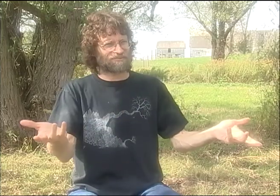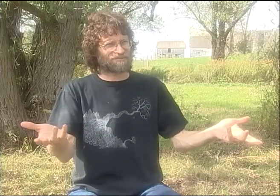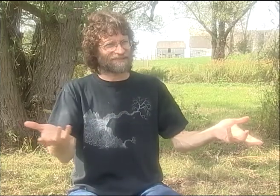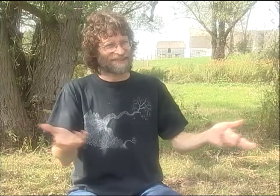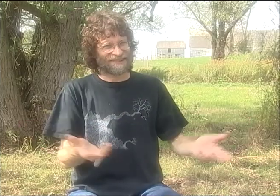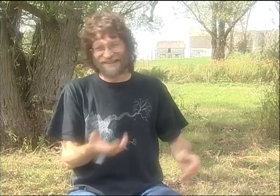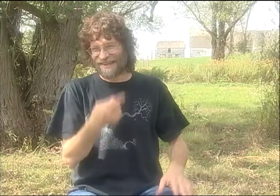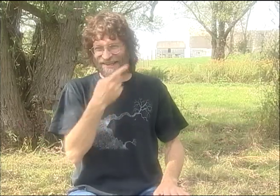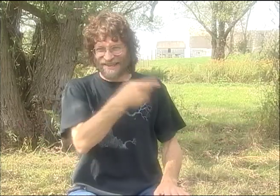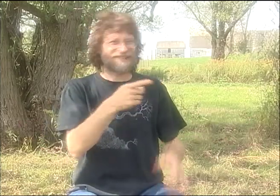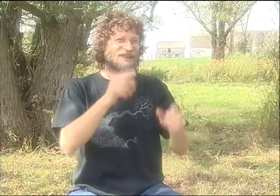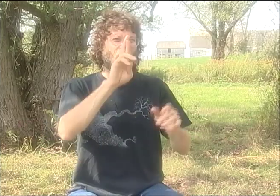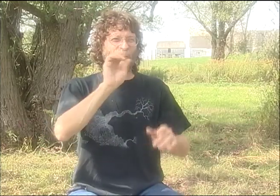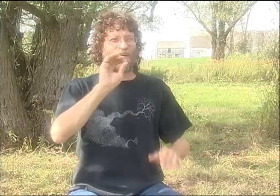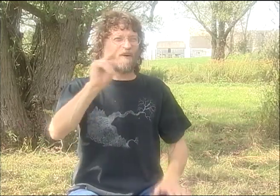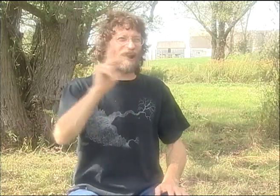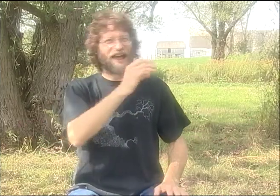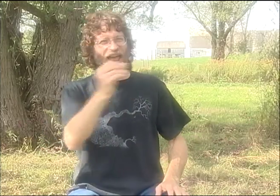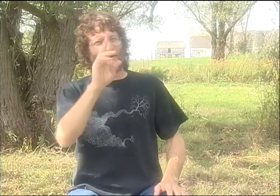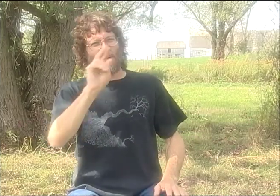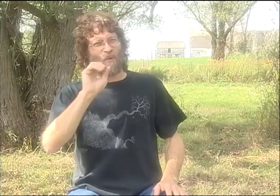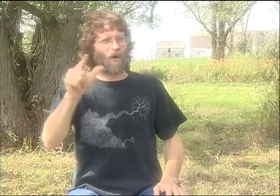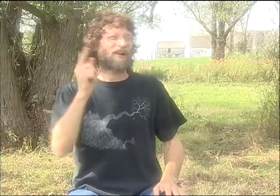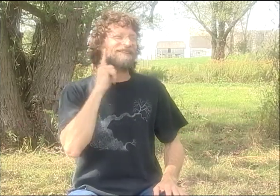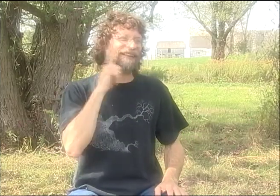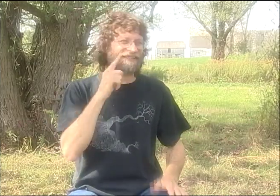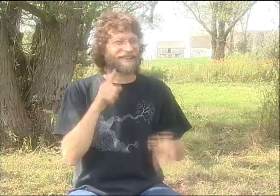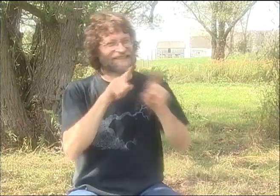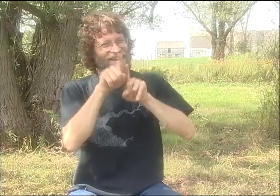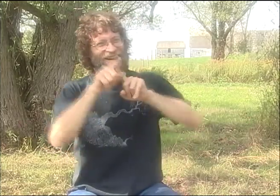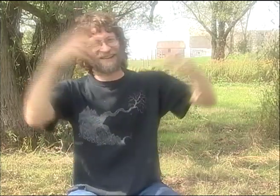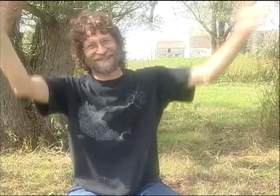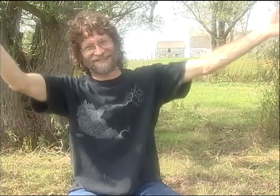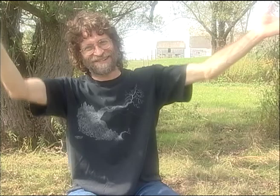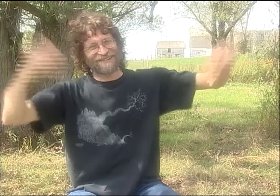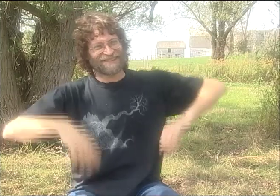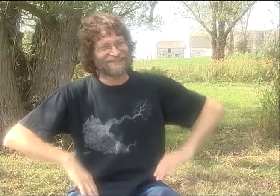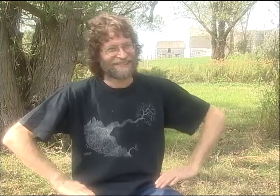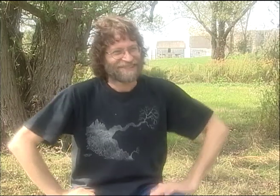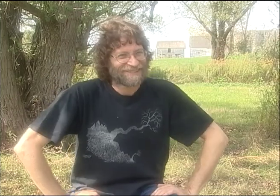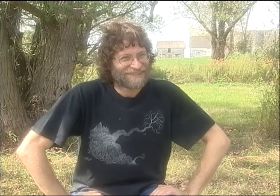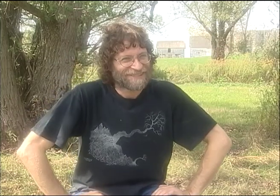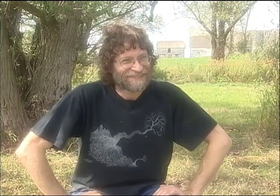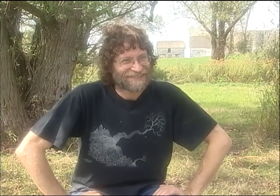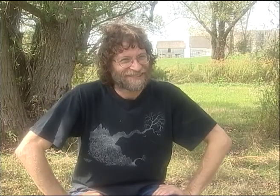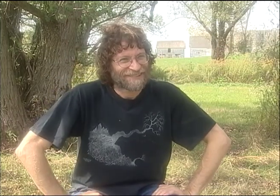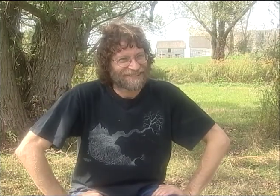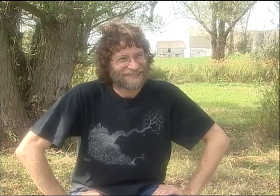BUT HE IS A ROCK STAR. HE'S SO AMAZINGLY TALENTED.